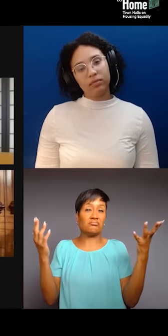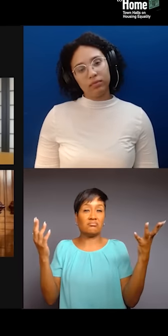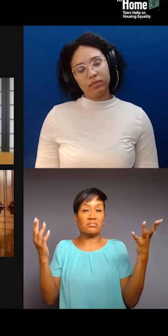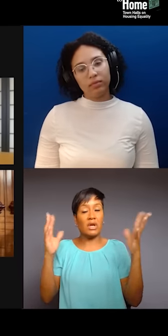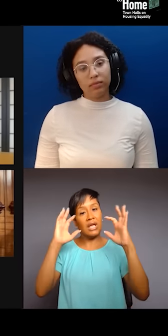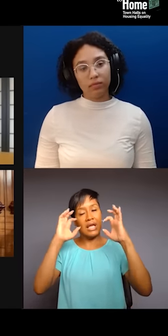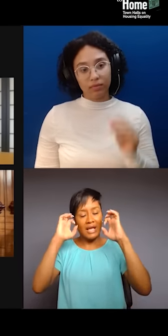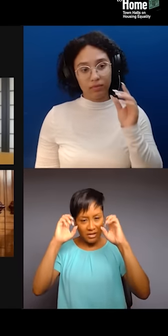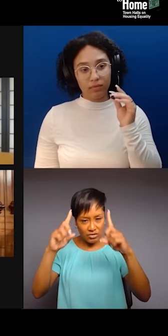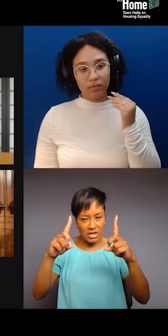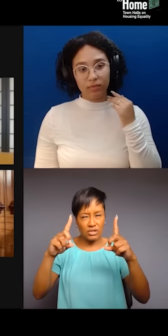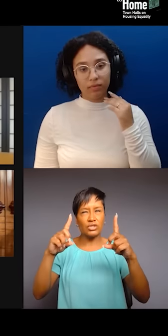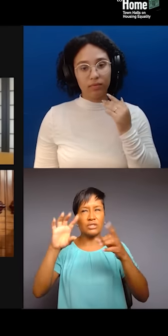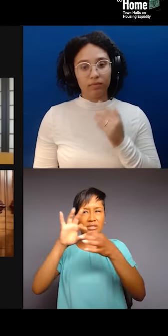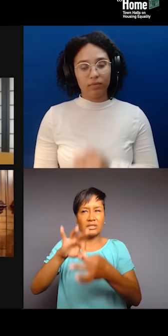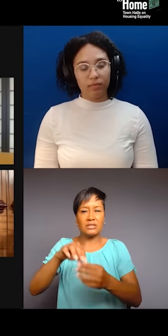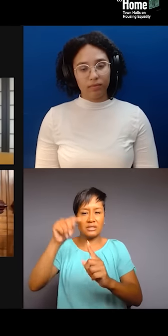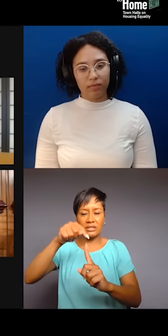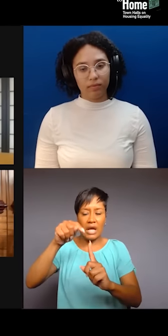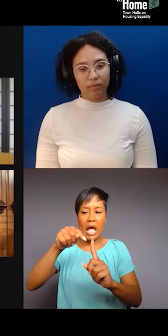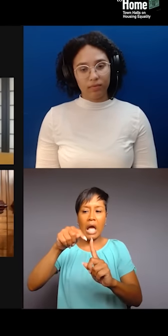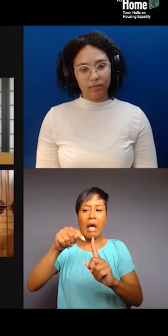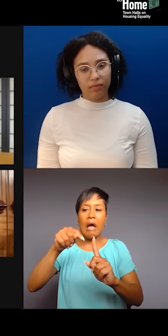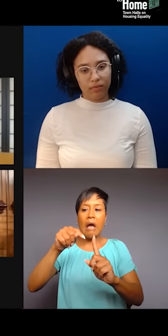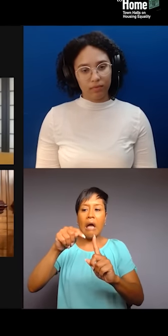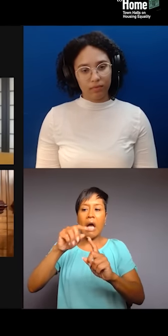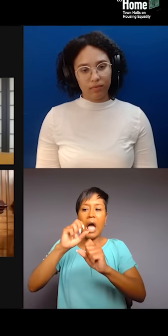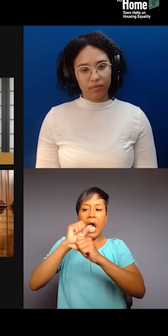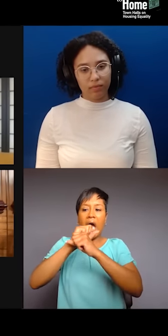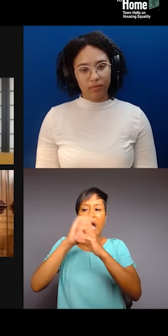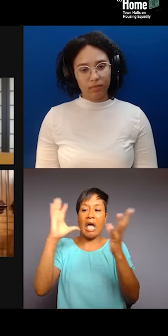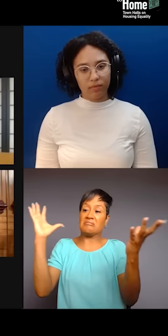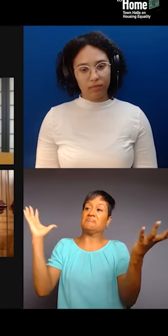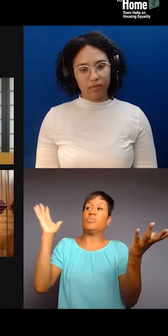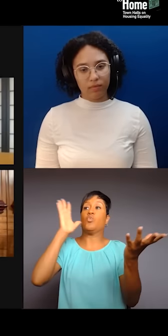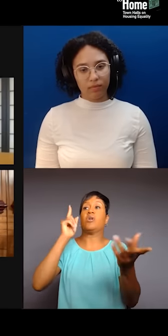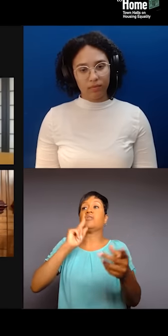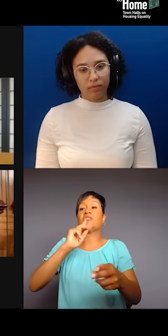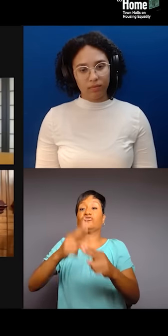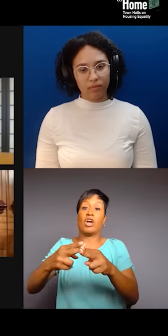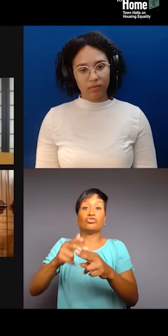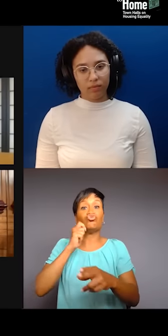I don't see an acknowledgement of racism because we are sitting here now talking about critical race theory.